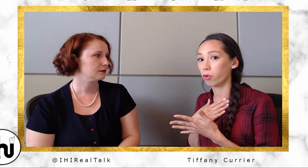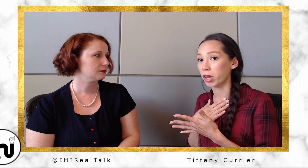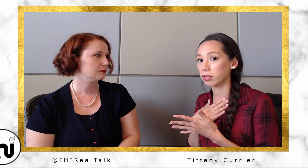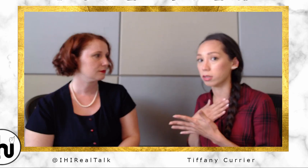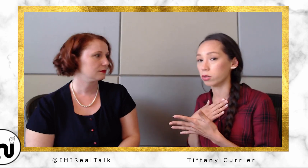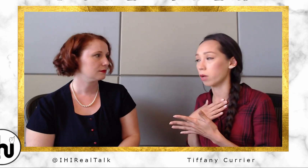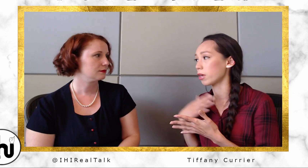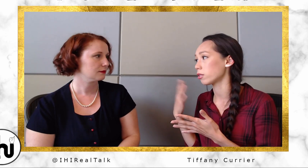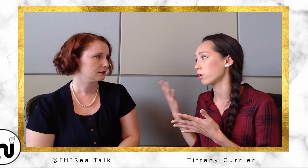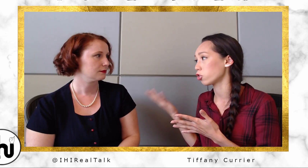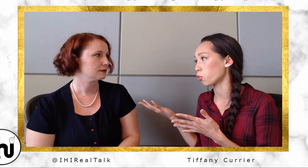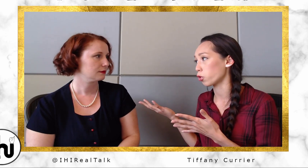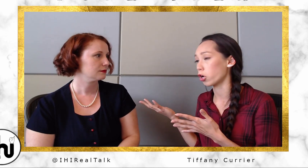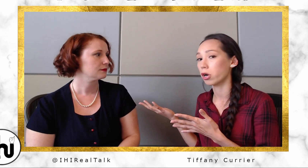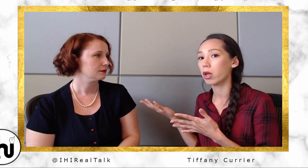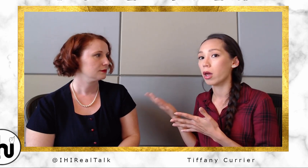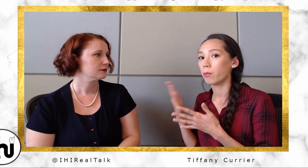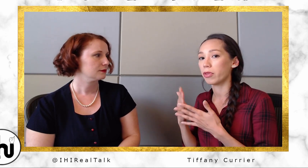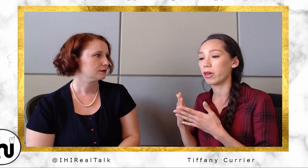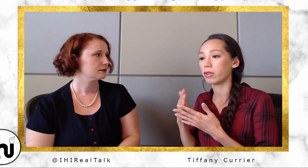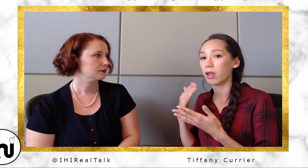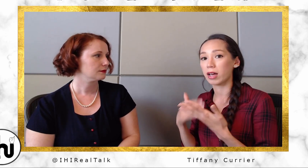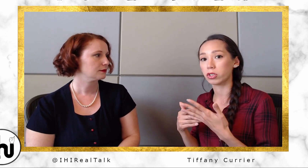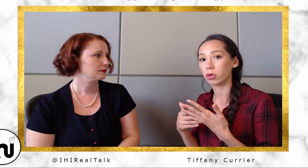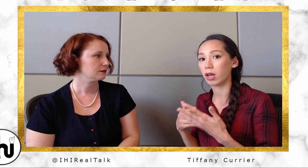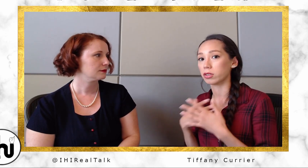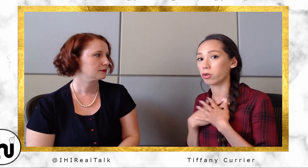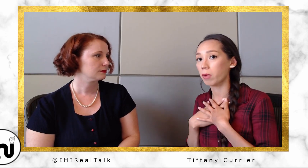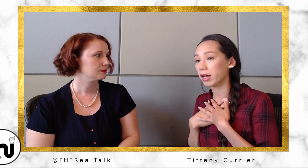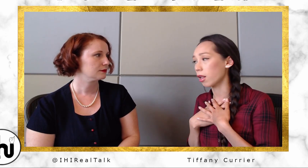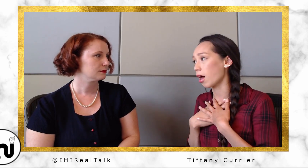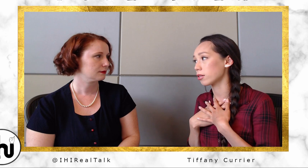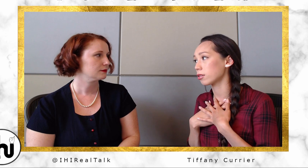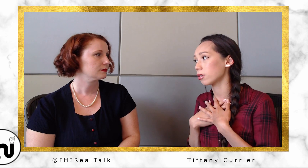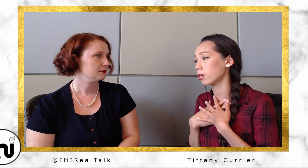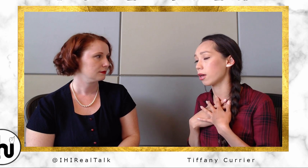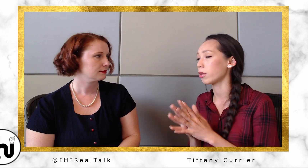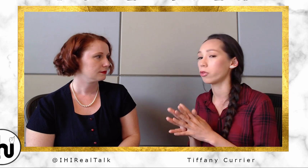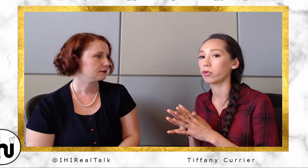So I'm his interpreter, but then the last two classes are my class. And those are